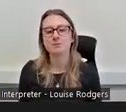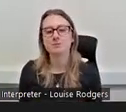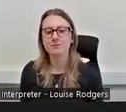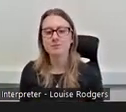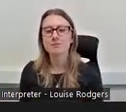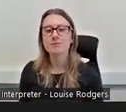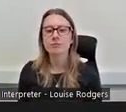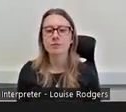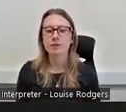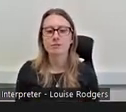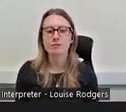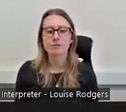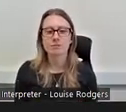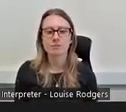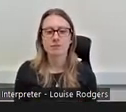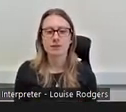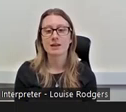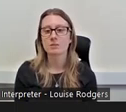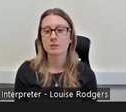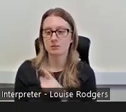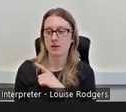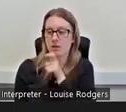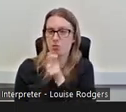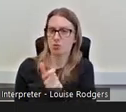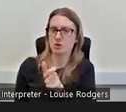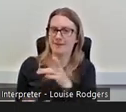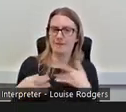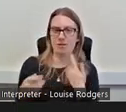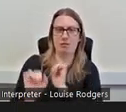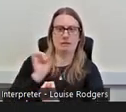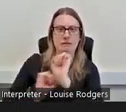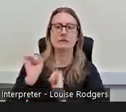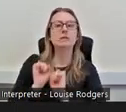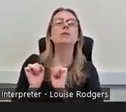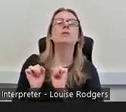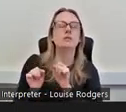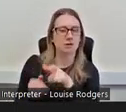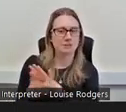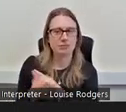so intimidated by that word heritage, let's say I was more drawn to the Community Fund